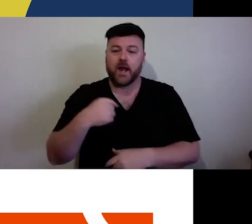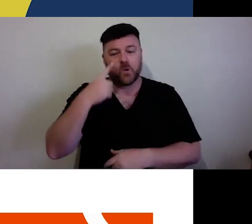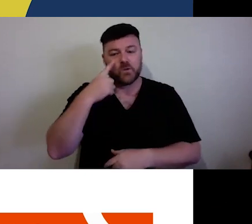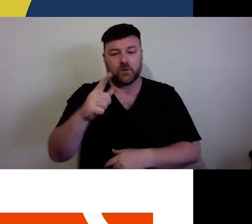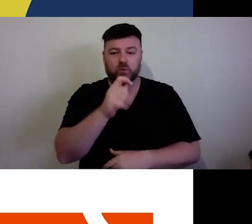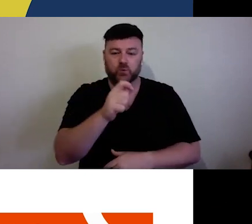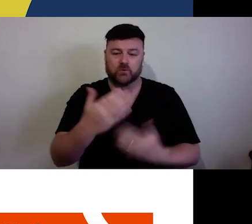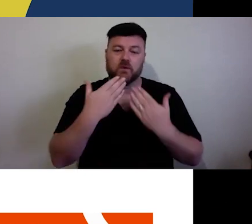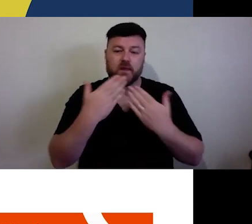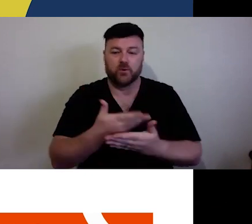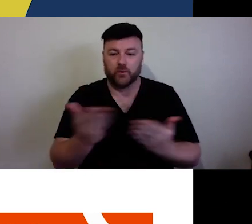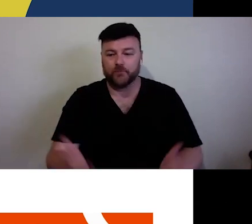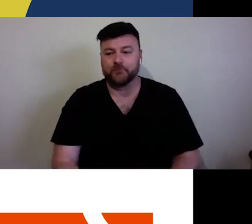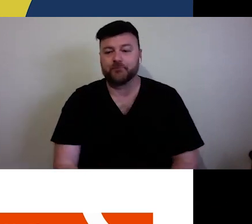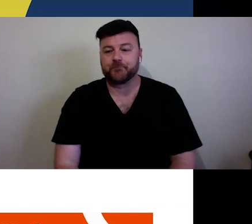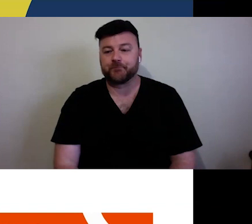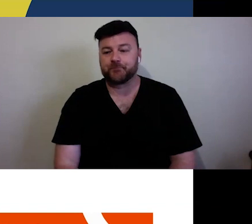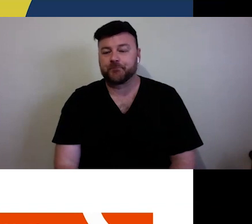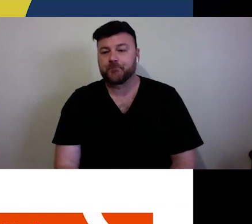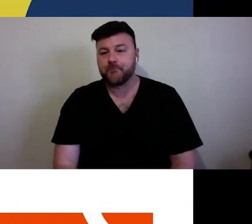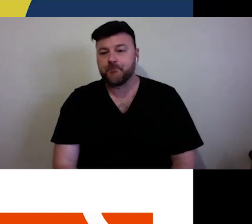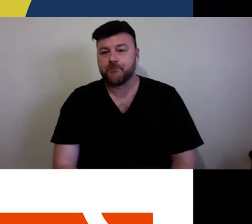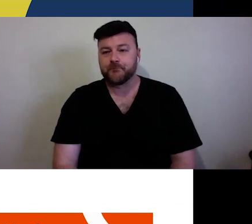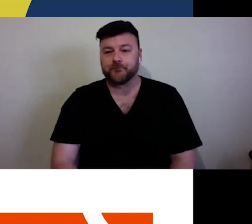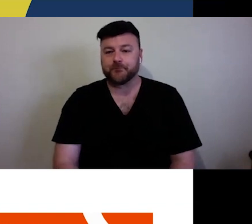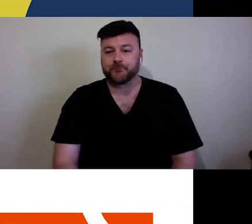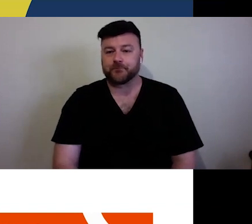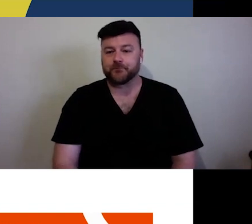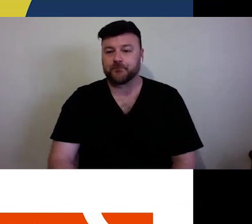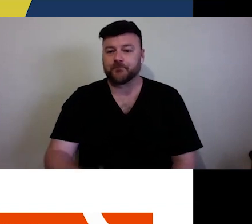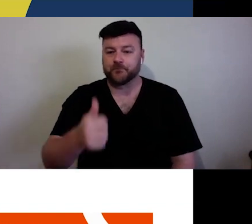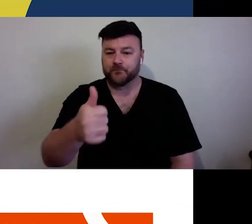Thank you! (End of session.) Thank you for using Red Bee Media's Live Remote Broadcasting Service >> CHRISTY DENA: I see a question about older Australianses. One thing I didn't say was - older doesn't mean sin event and young